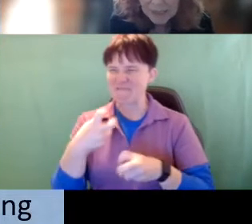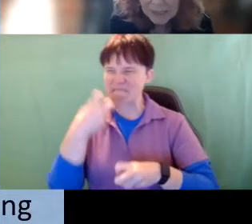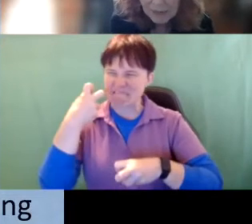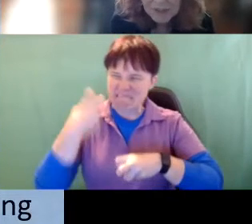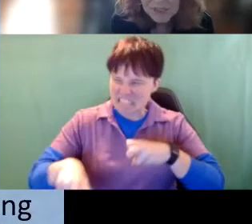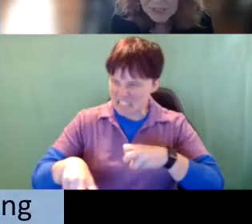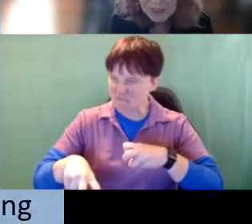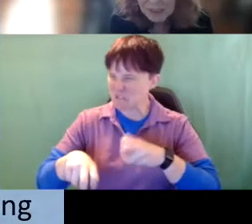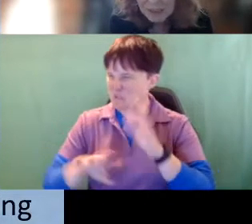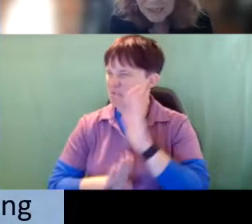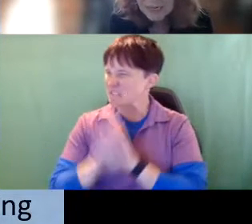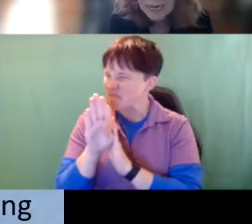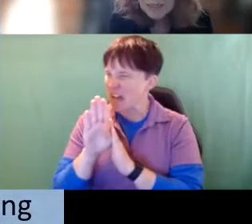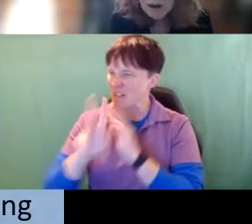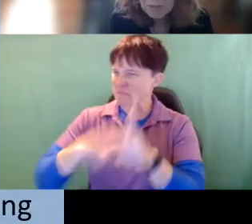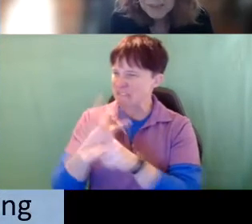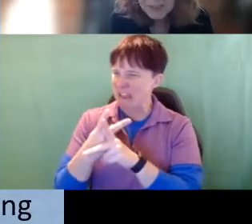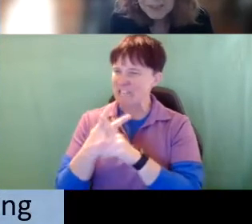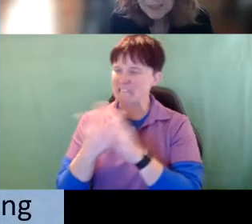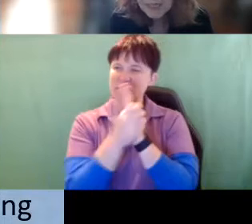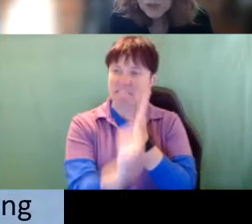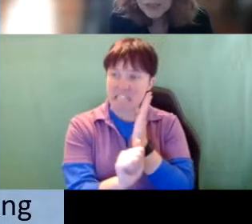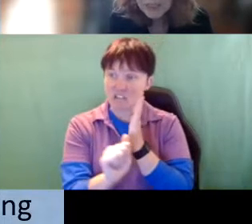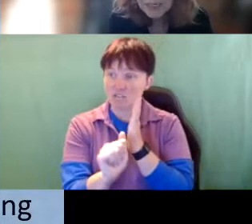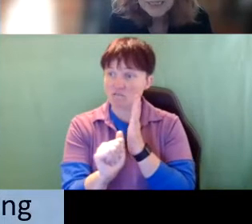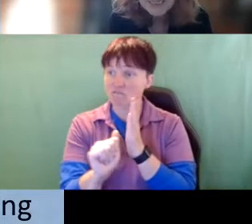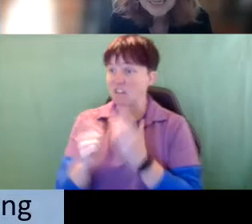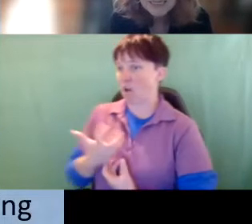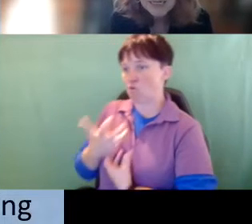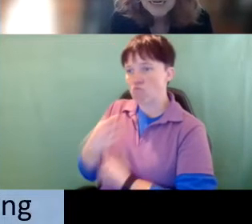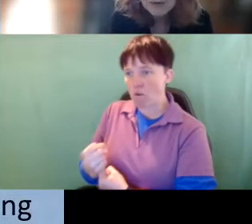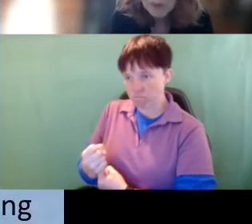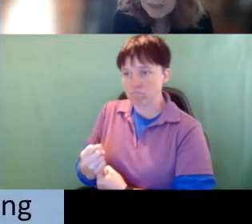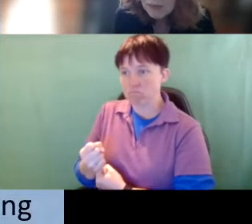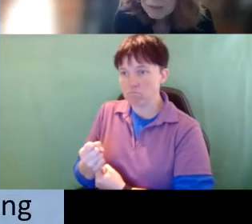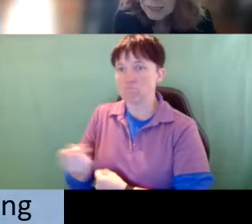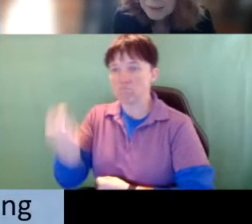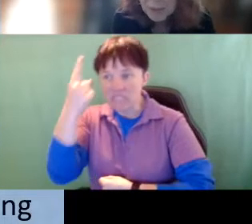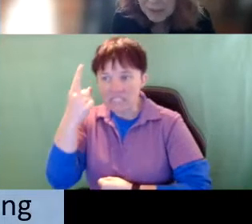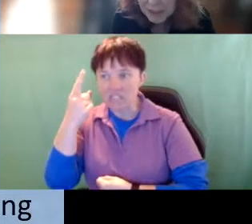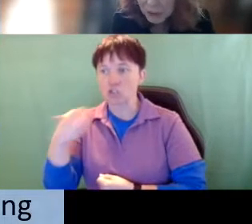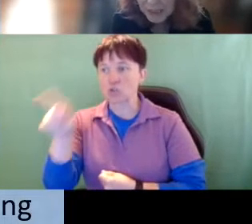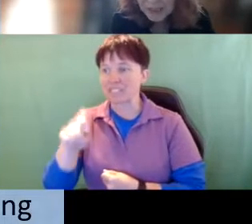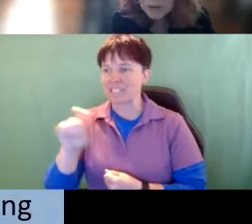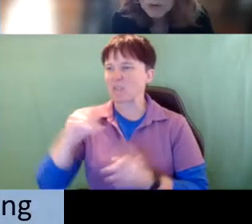level of skills and competence that you need in what's called like a monthly training or